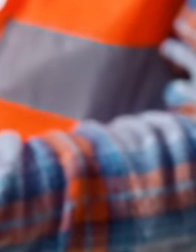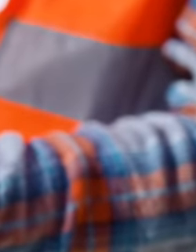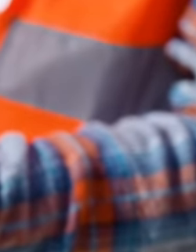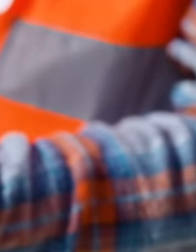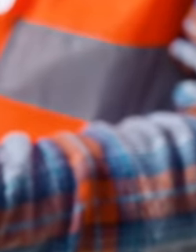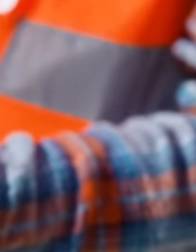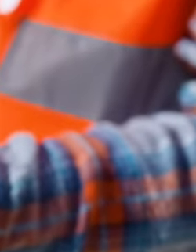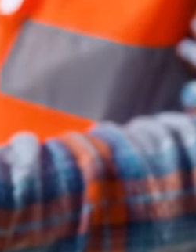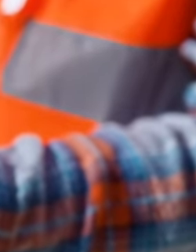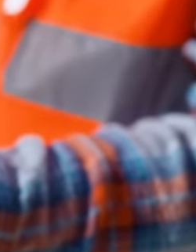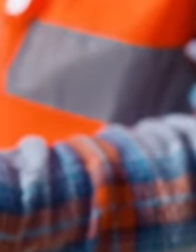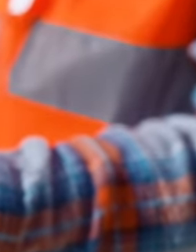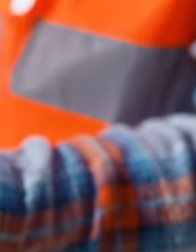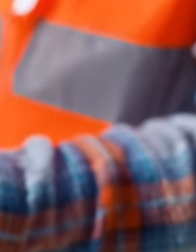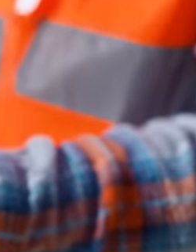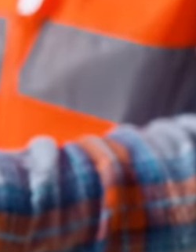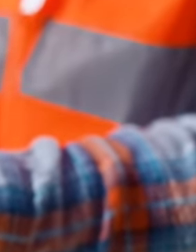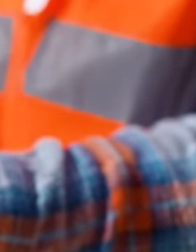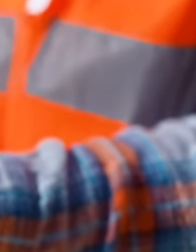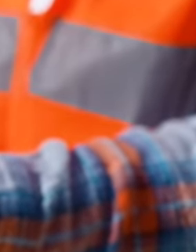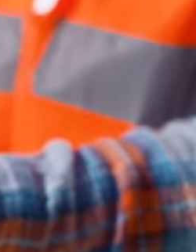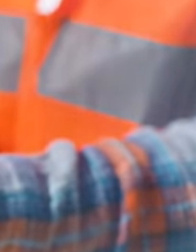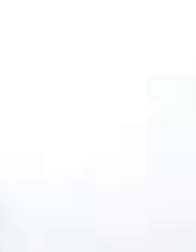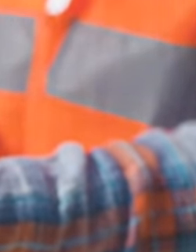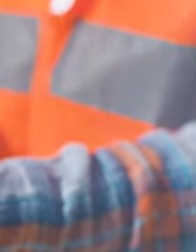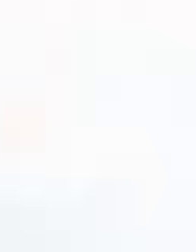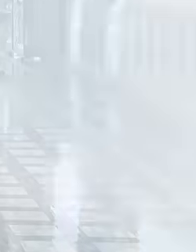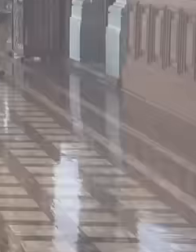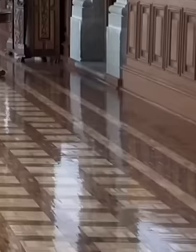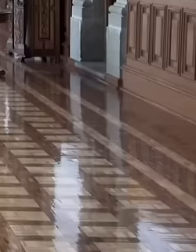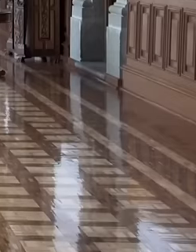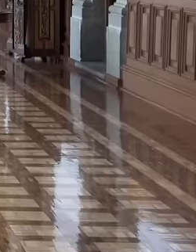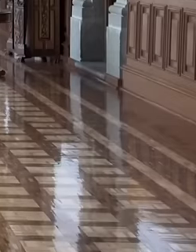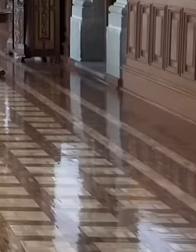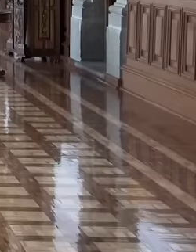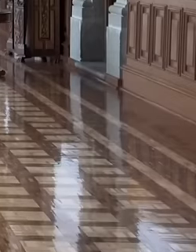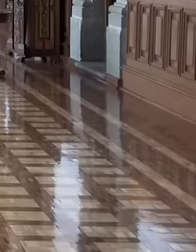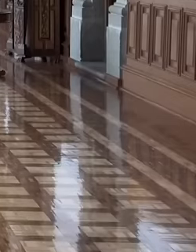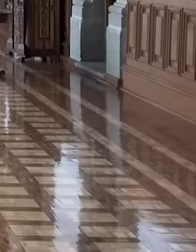work was paralyzed. of exploitation of petrian materials, former President López